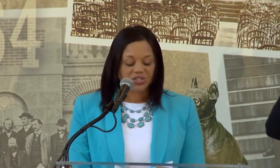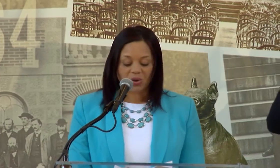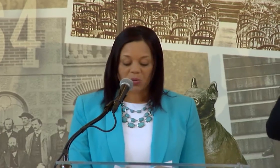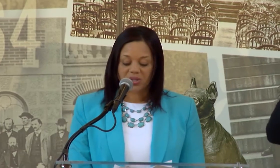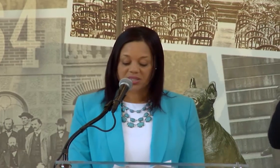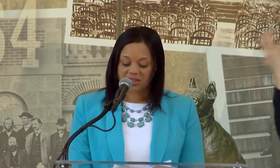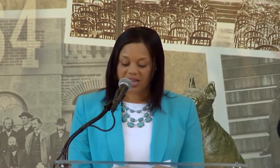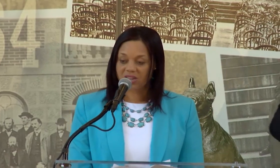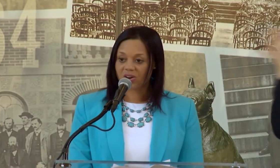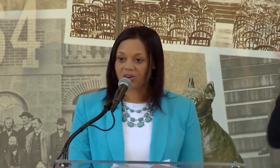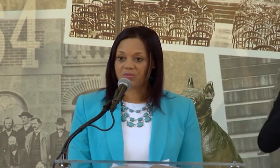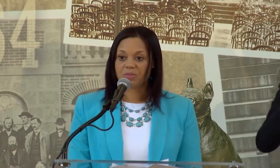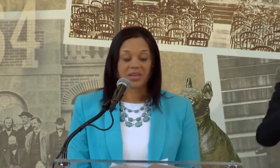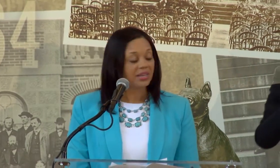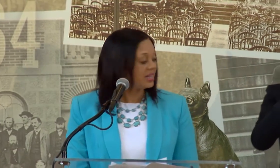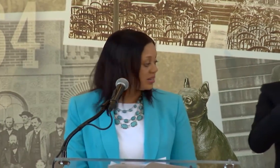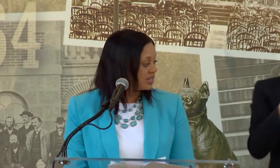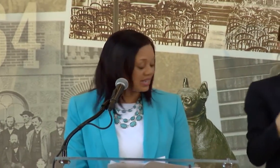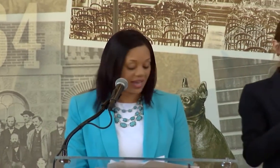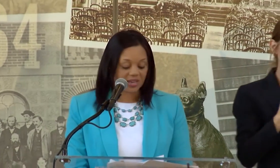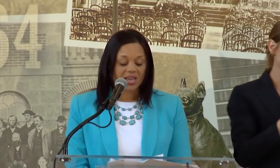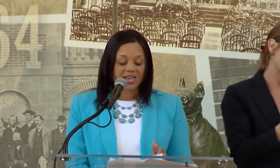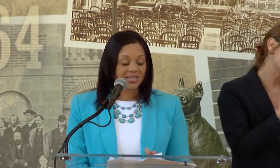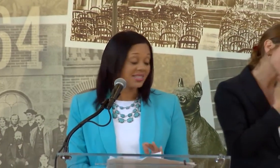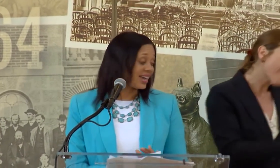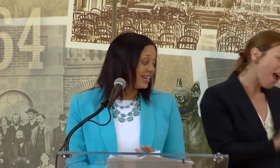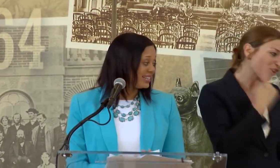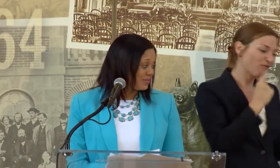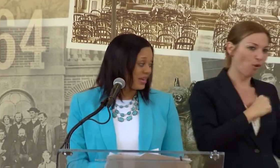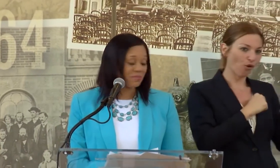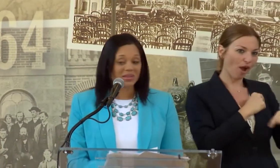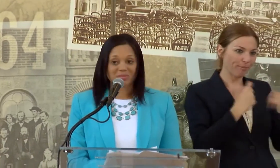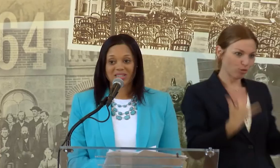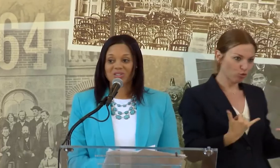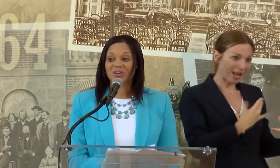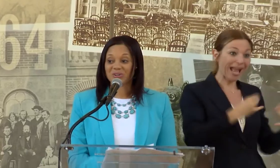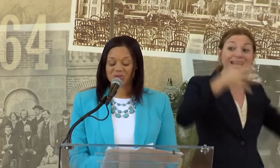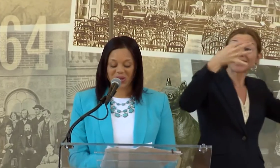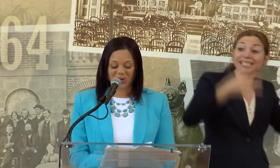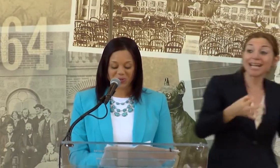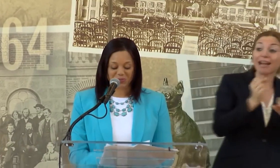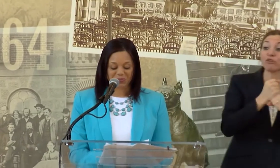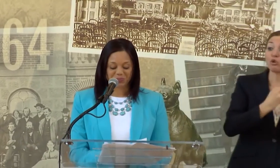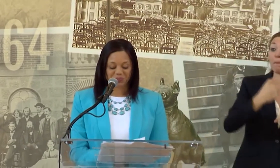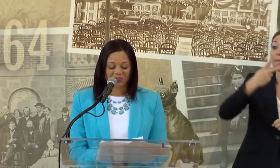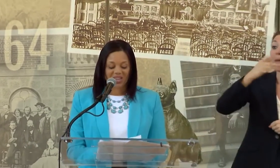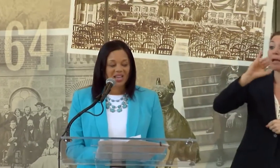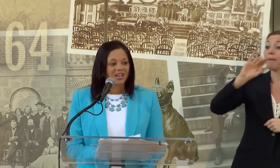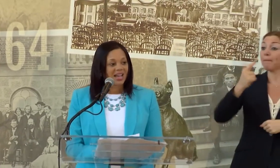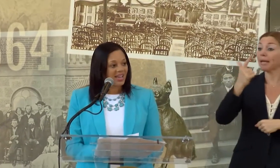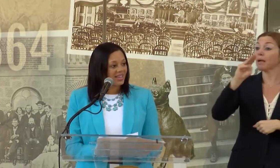SO I WANT TO THANK HER FOR BEING HERE TODAY AND FOR DECIDING TO MAKE PIGMENTAL HER NEW HOME.